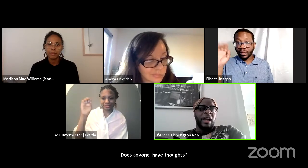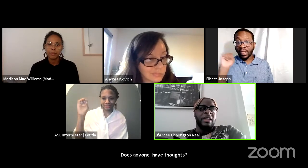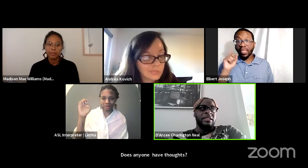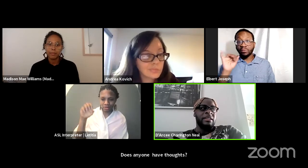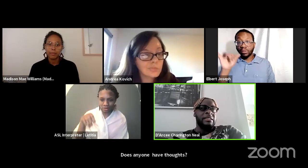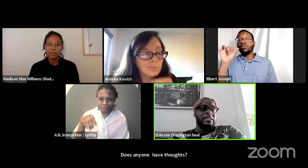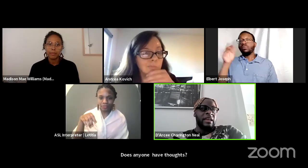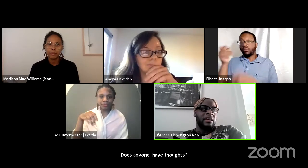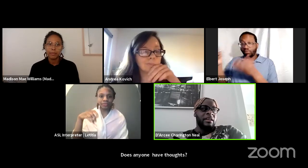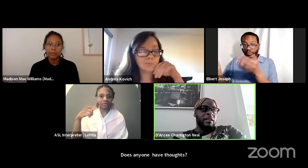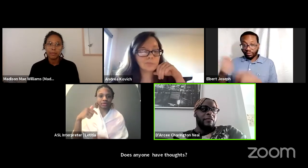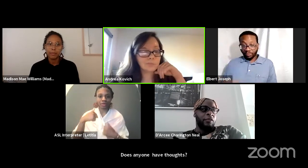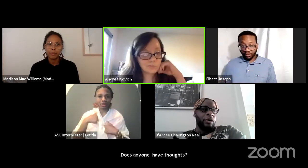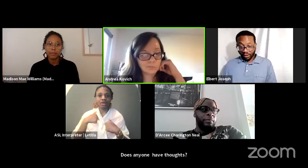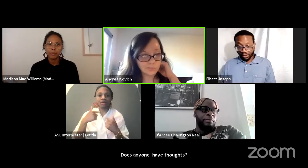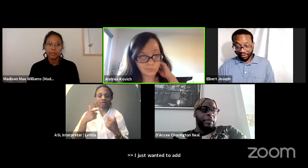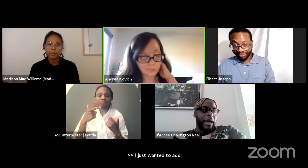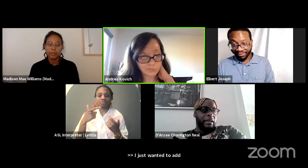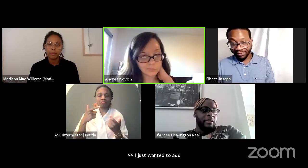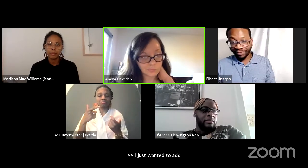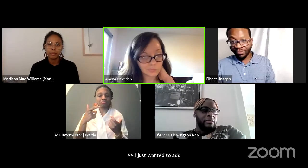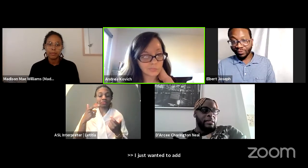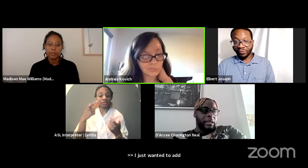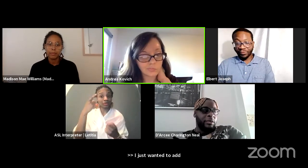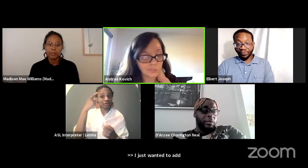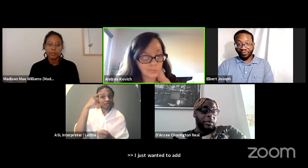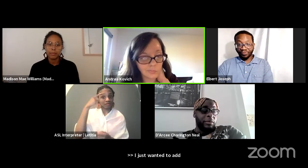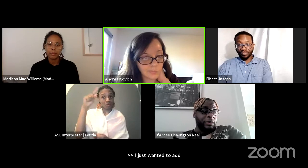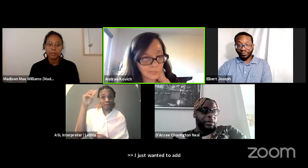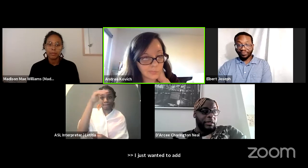the idea is that for black disabled people